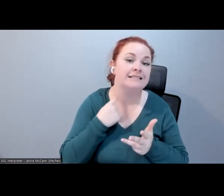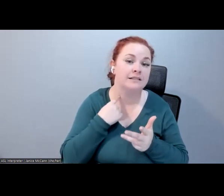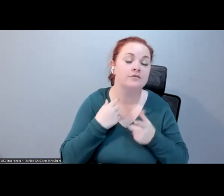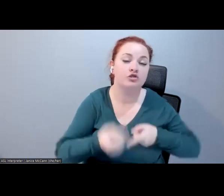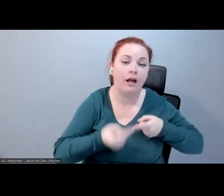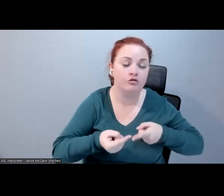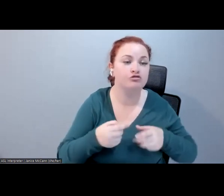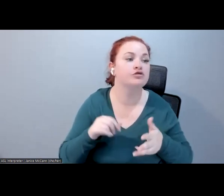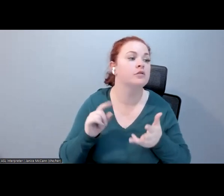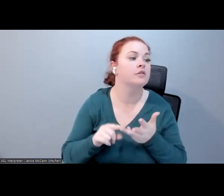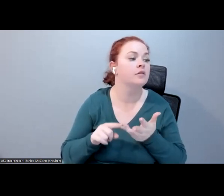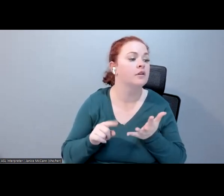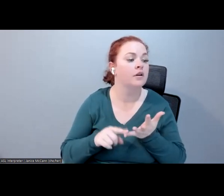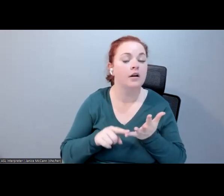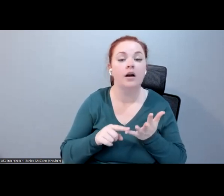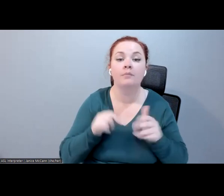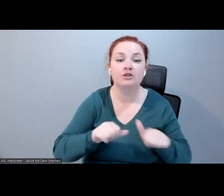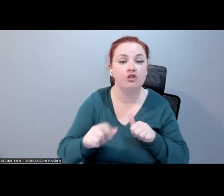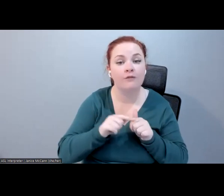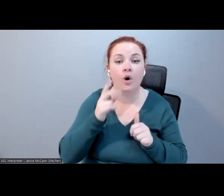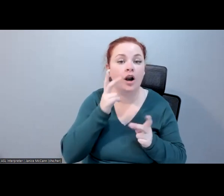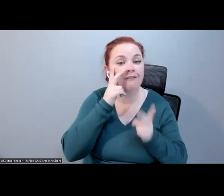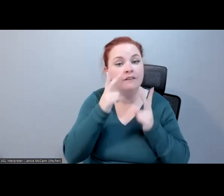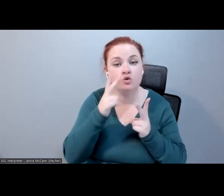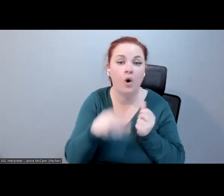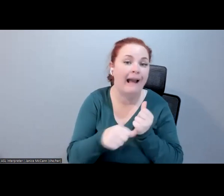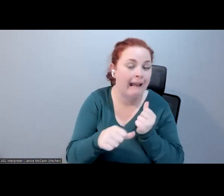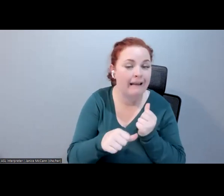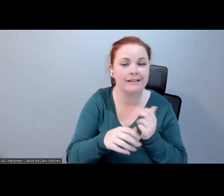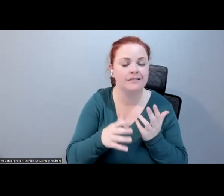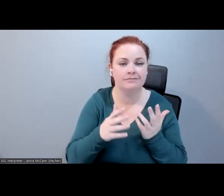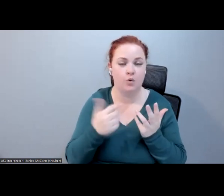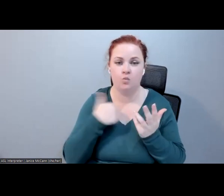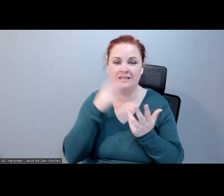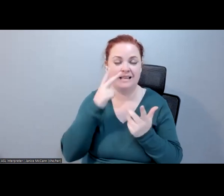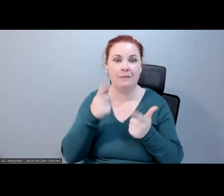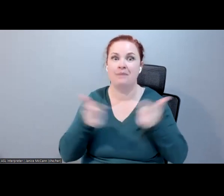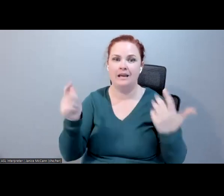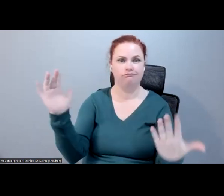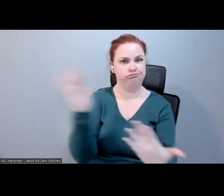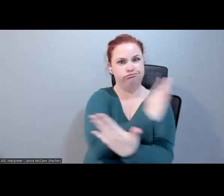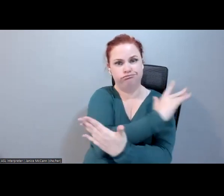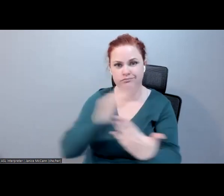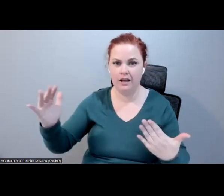potentially for revision aids and things like that, so we potentially see a much bigger impact of having good